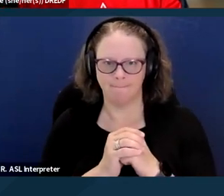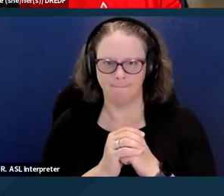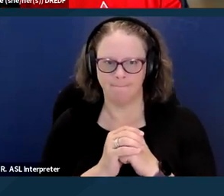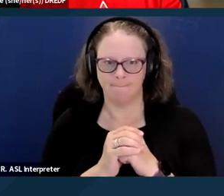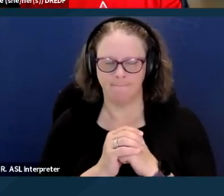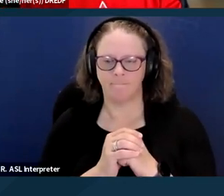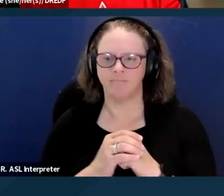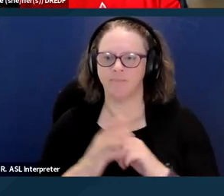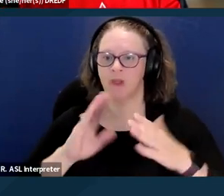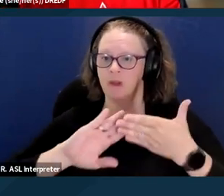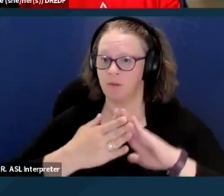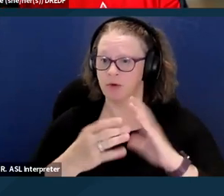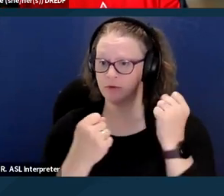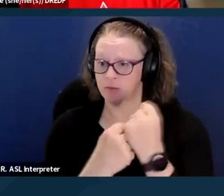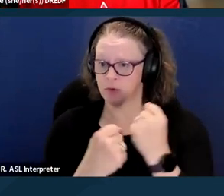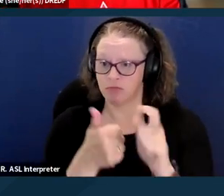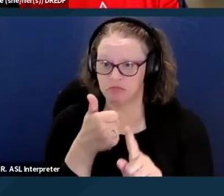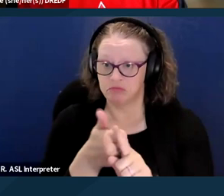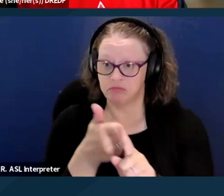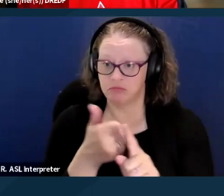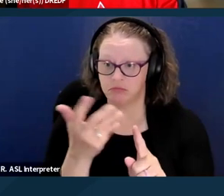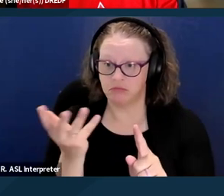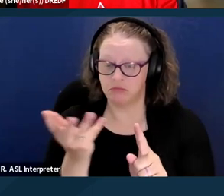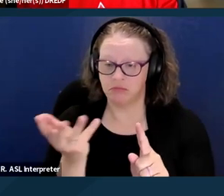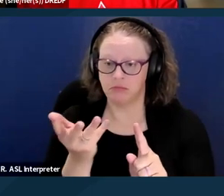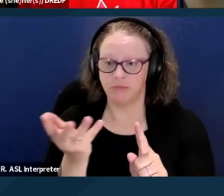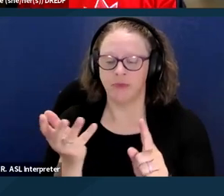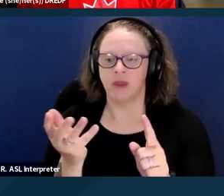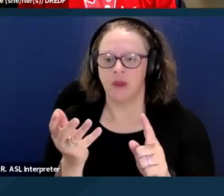The community supports are a substitute service.